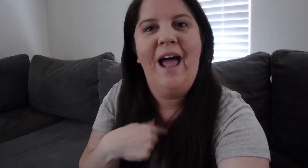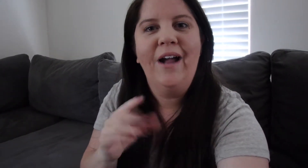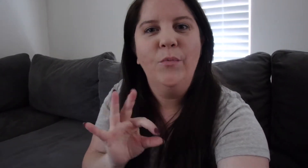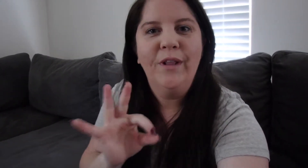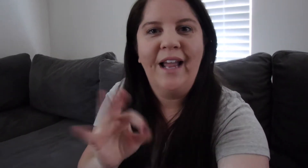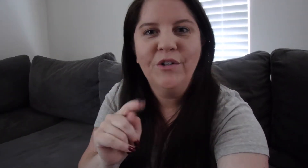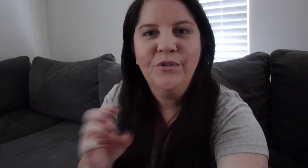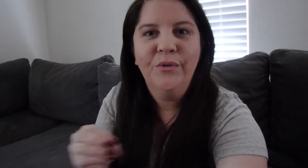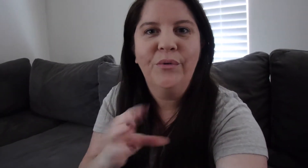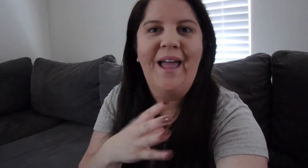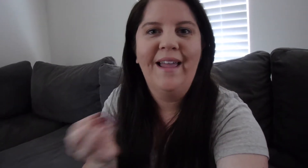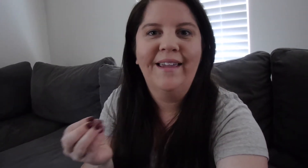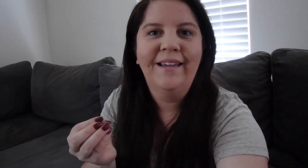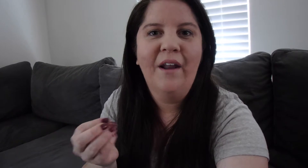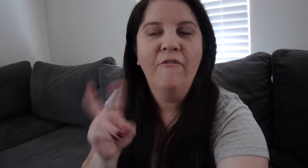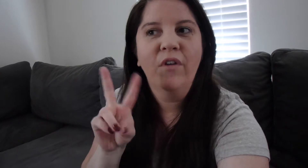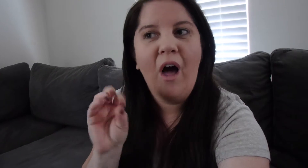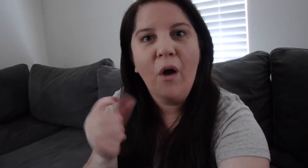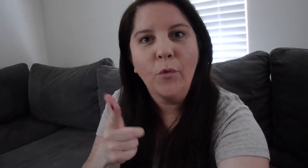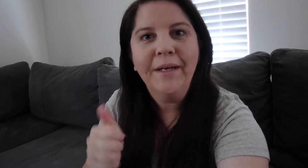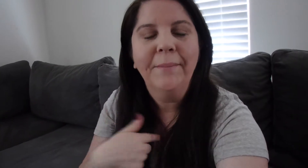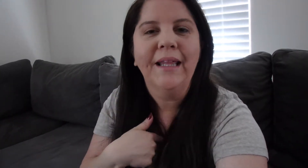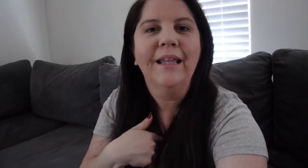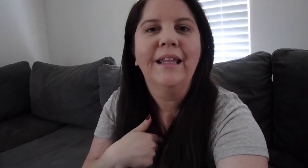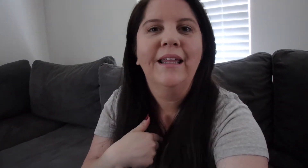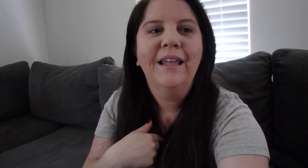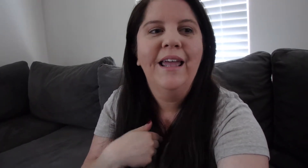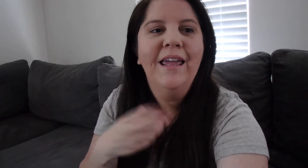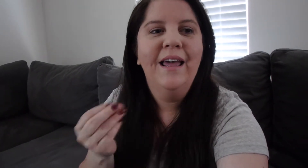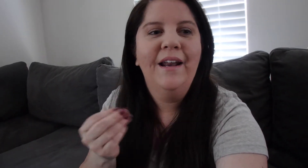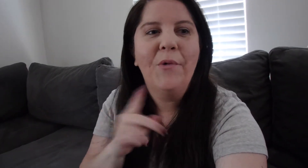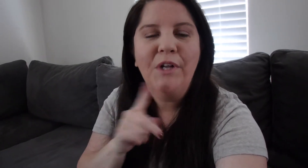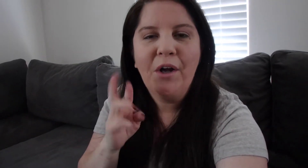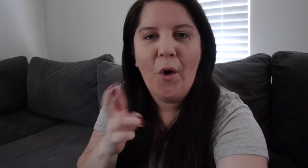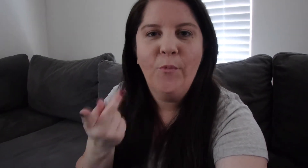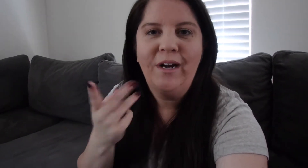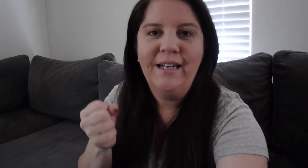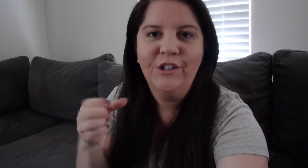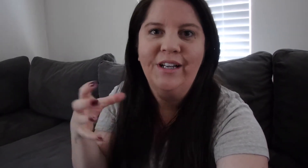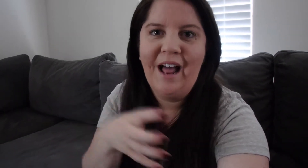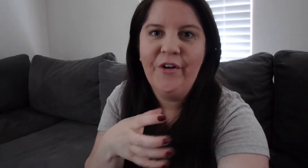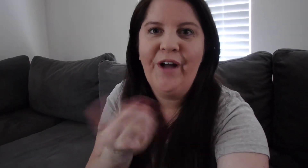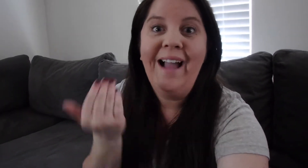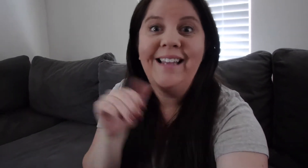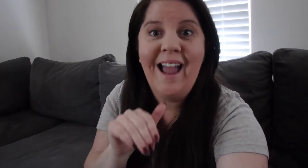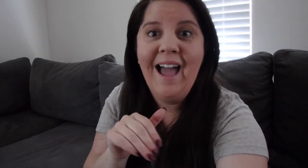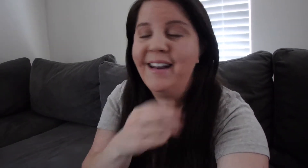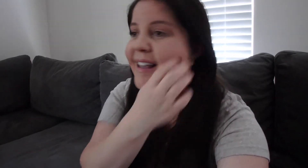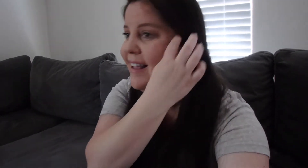That I can relate to and vlog with me I really hope we can get together again